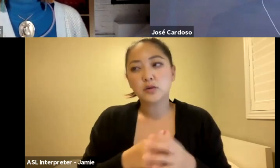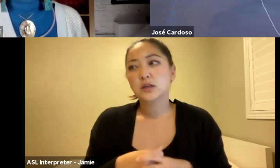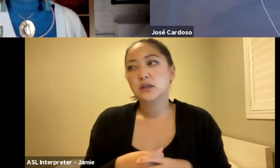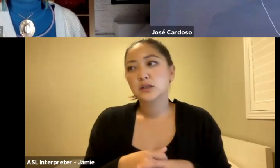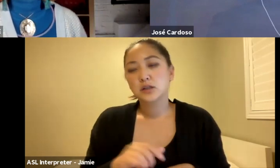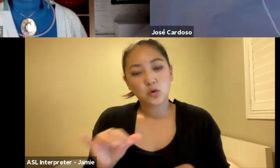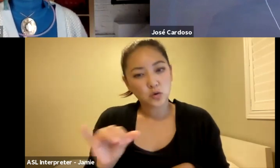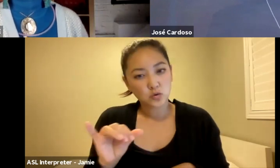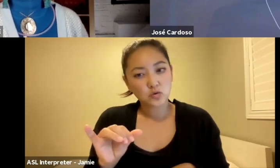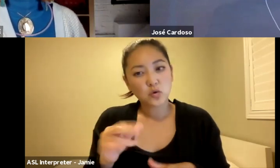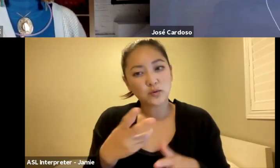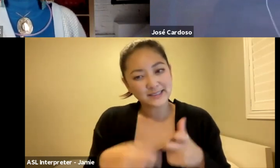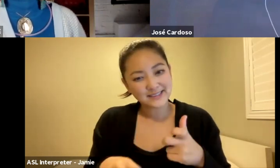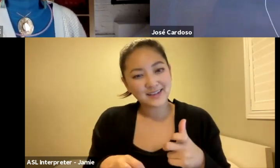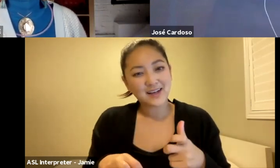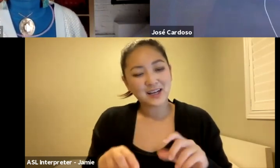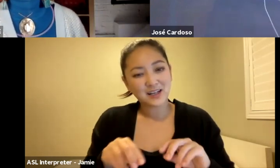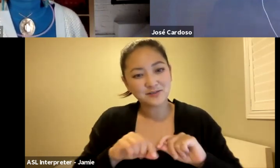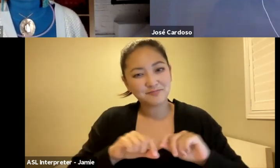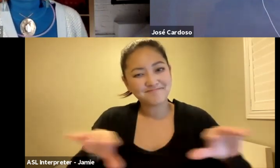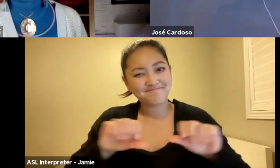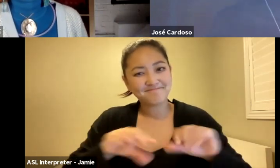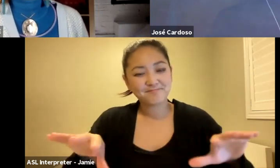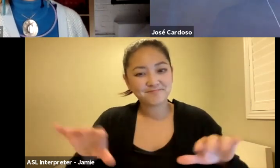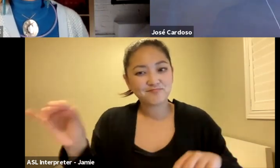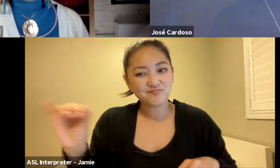I think maybe otherwise, in the history of cinema, it's not as difficult and would be,